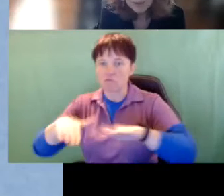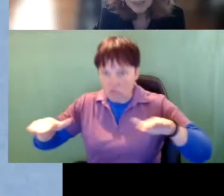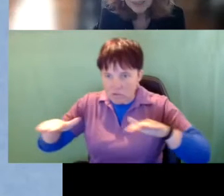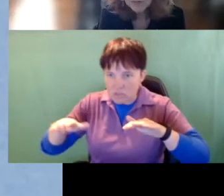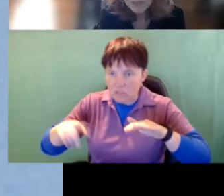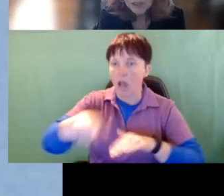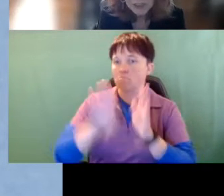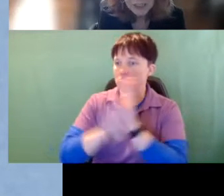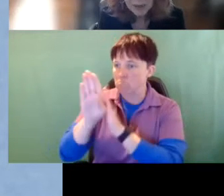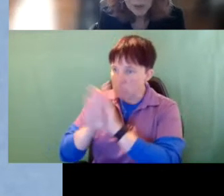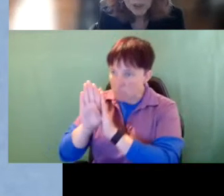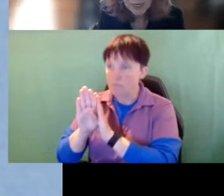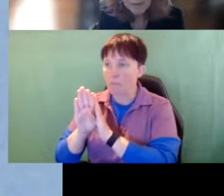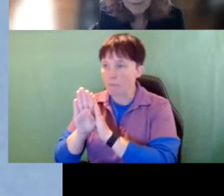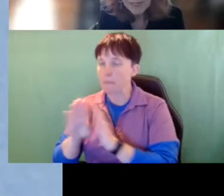To help interveners network